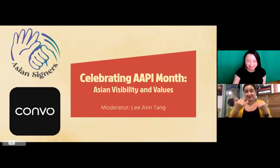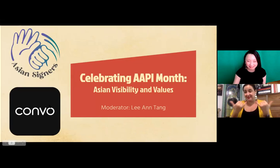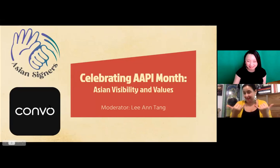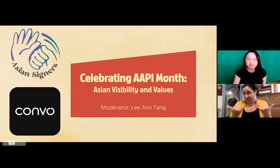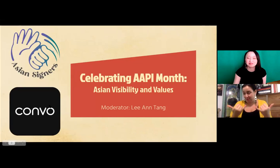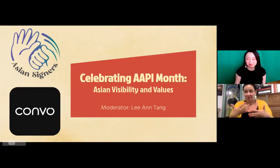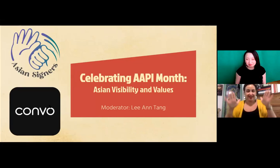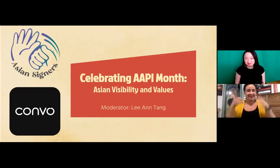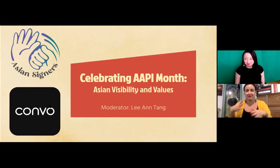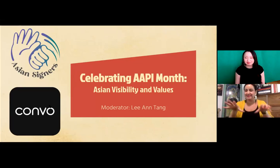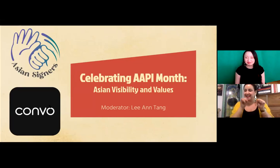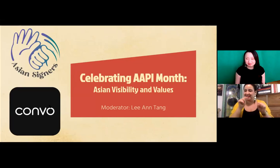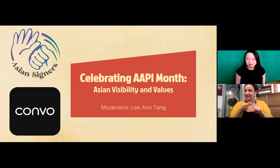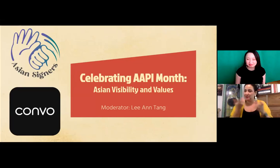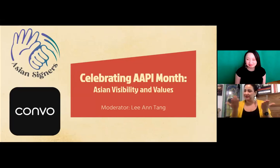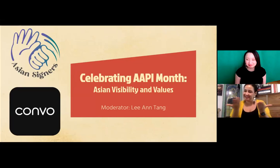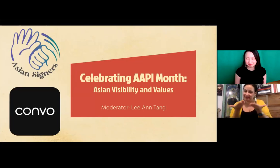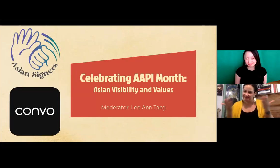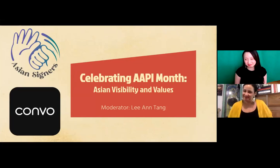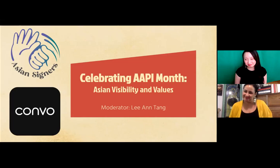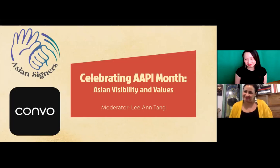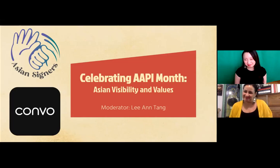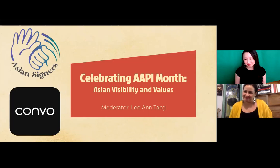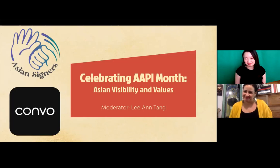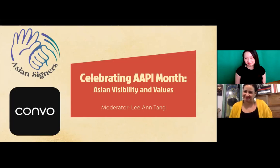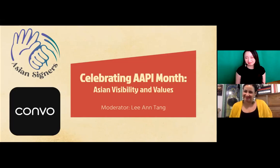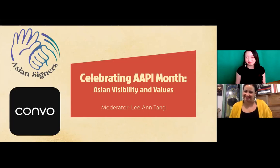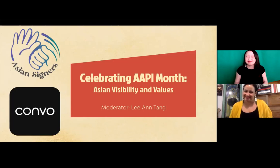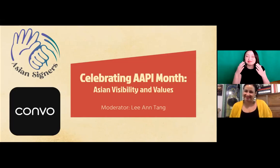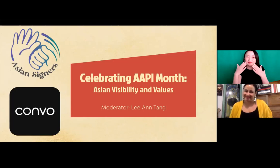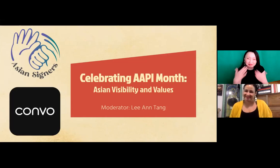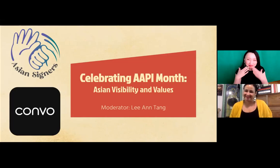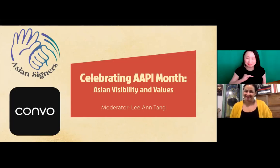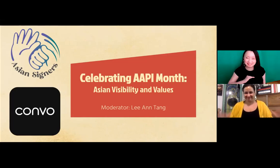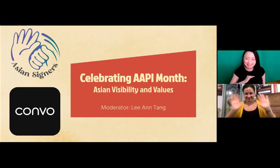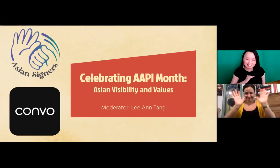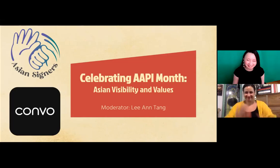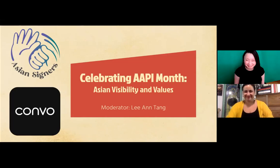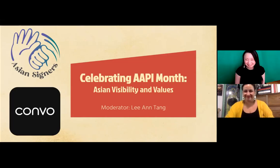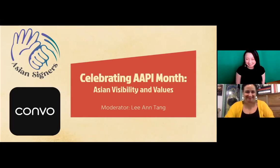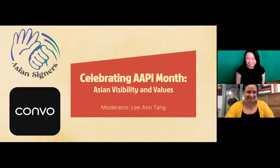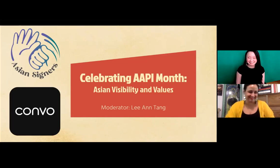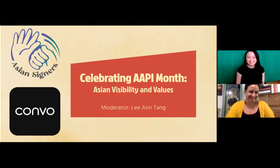Alright so I'm going to turn it over to you. And then we'll take it from here.